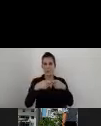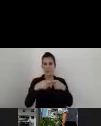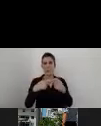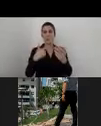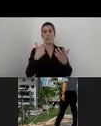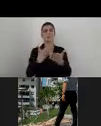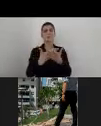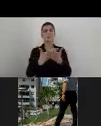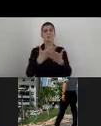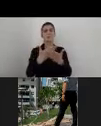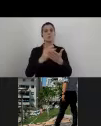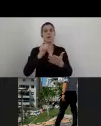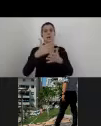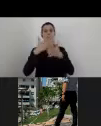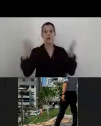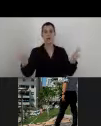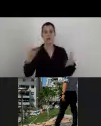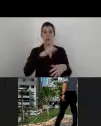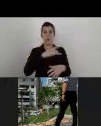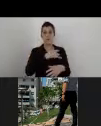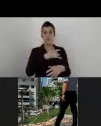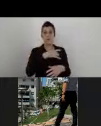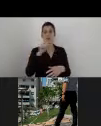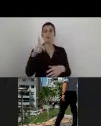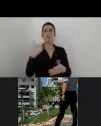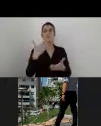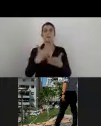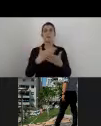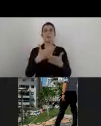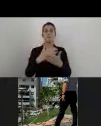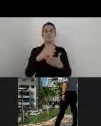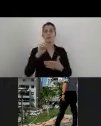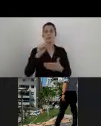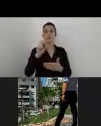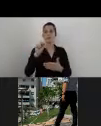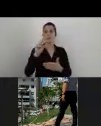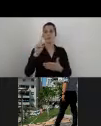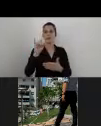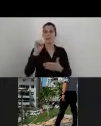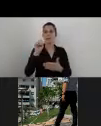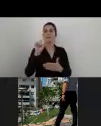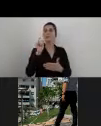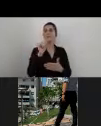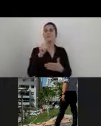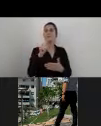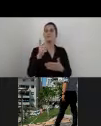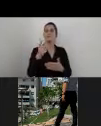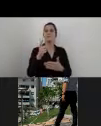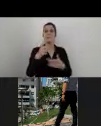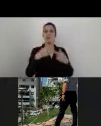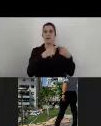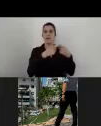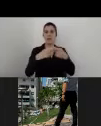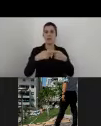and they are consulting to Senadis. Senadis is the National Service of Stability in Chile.